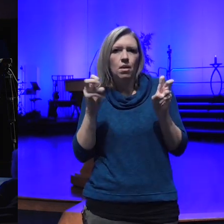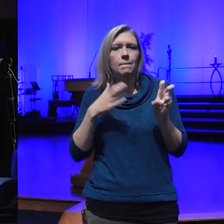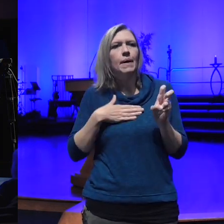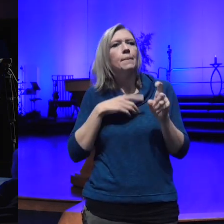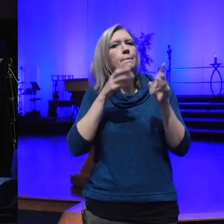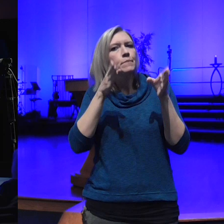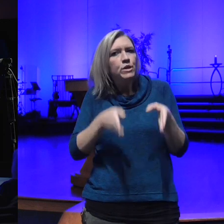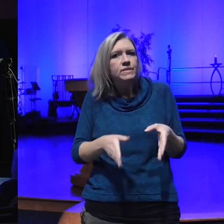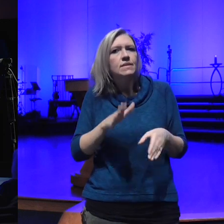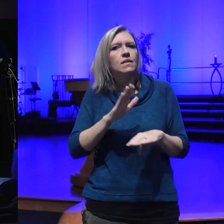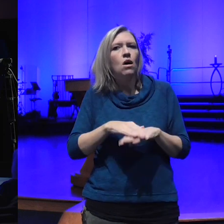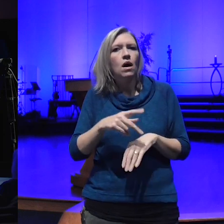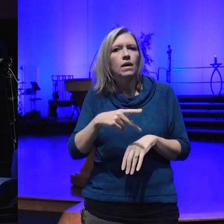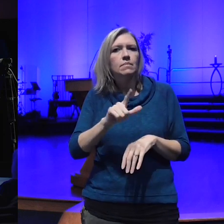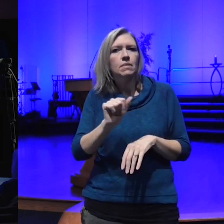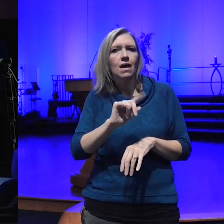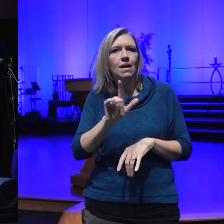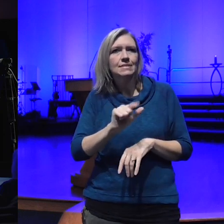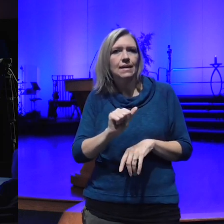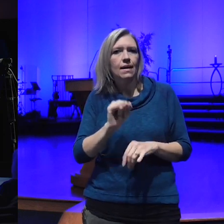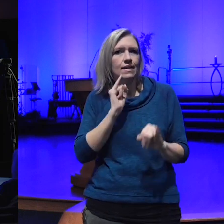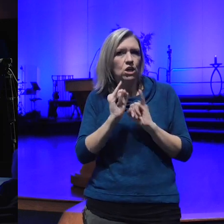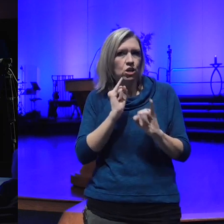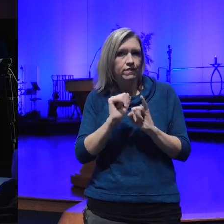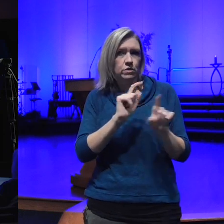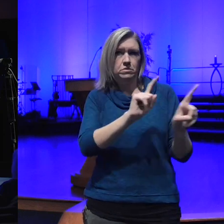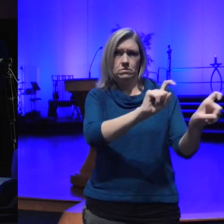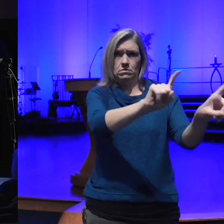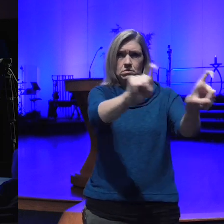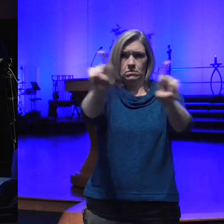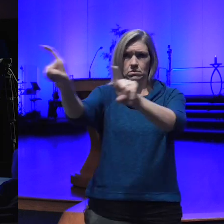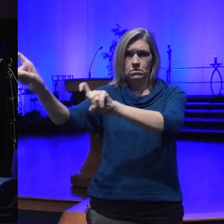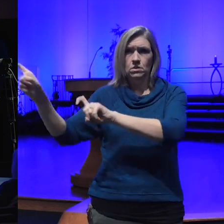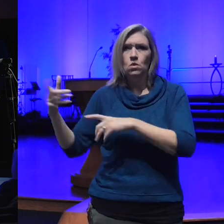uh what do people here think it means to be an enlightened citizen so we have a brief video to